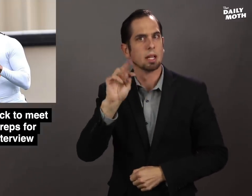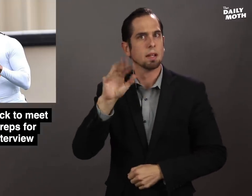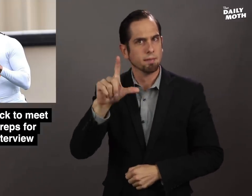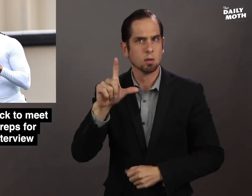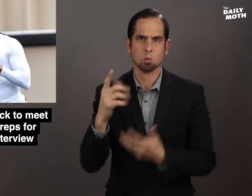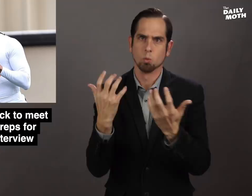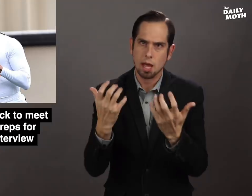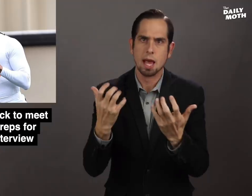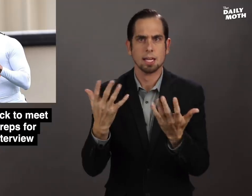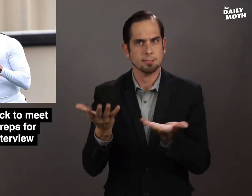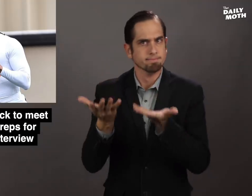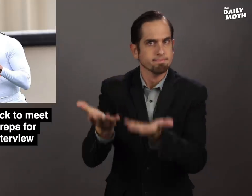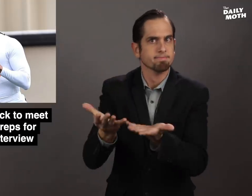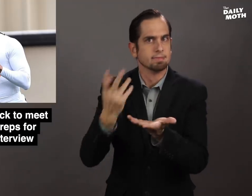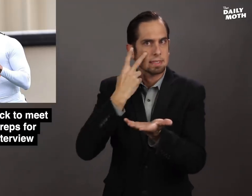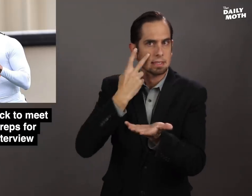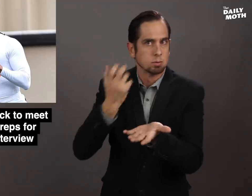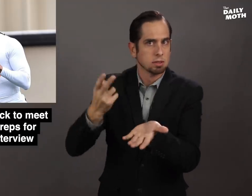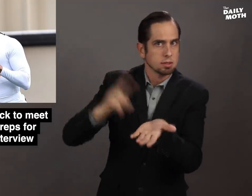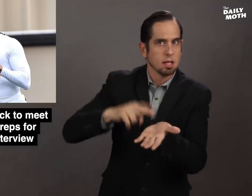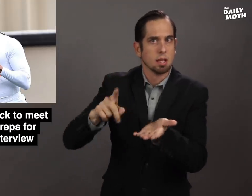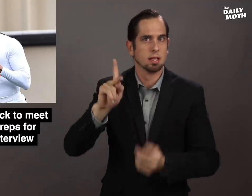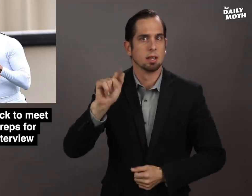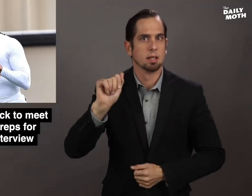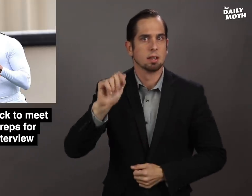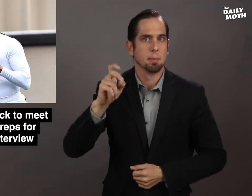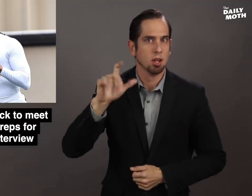by the NFL to see if they want to sign Kaepernick or